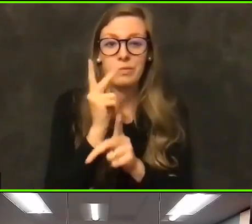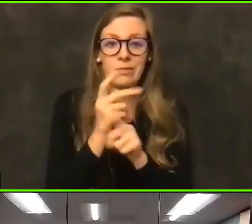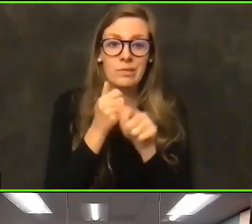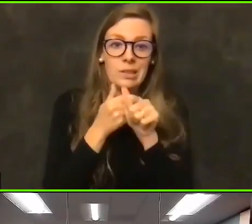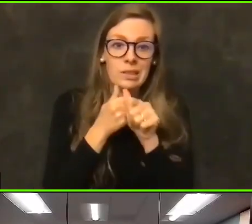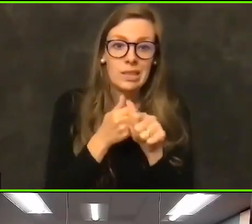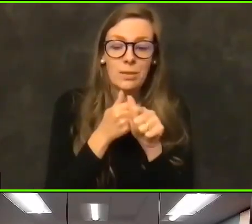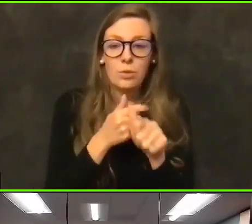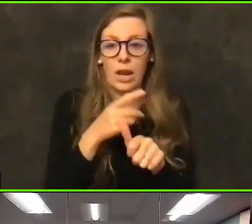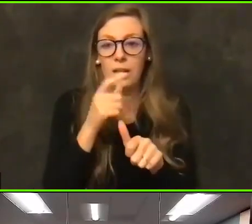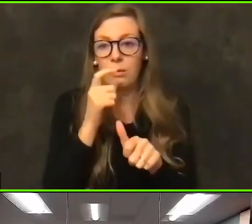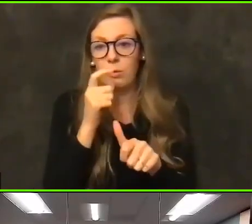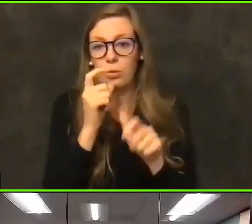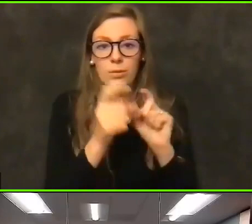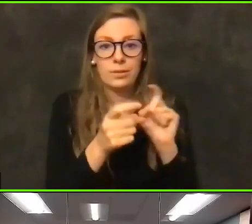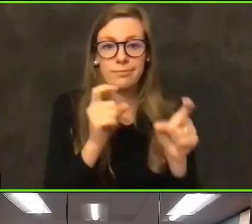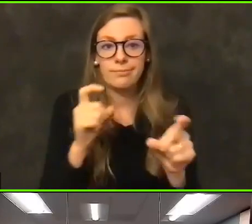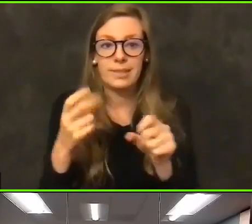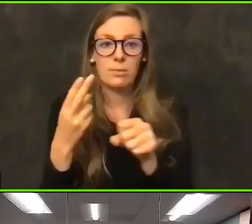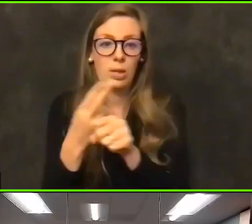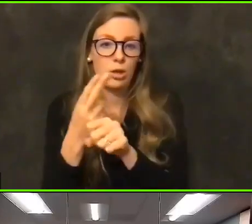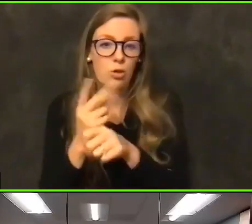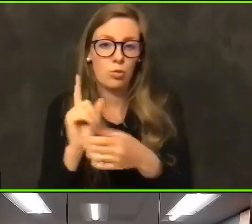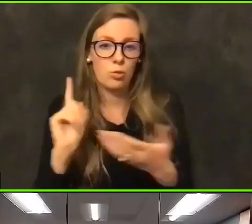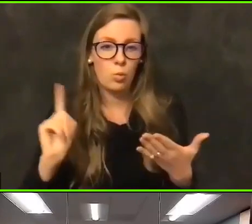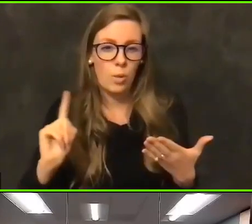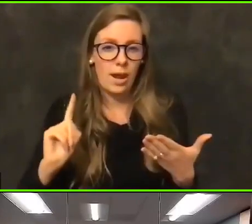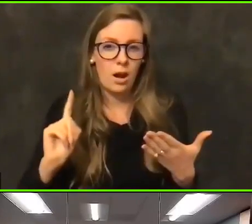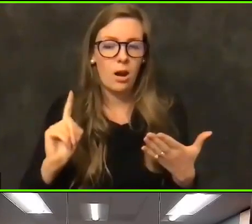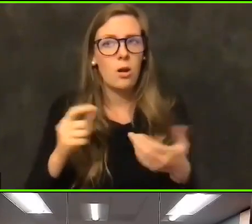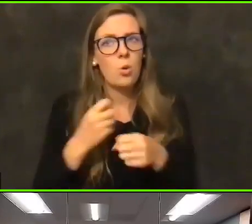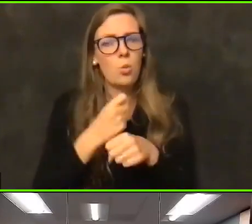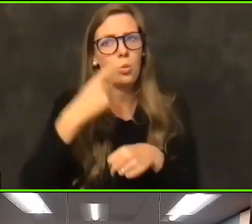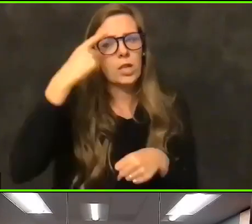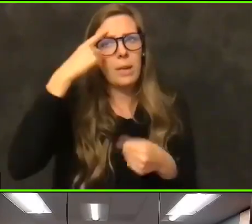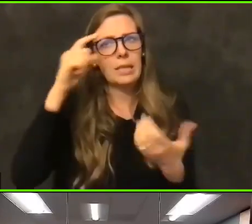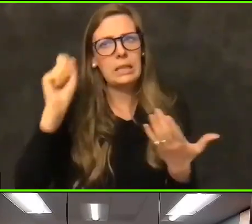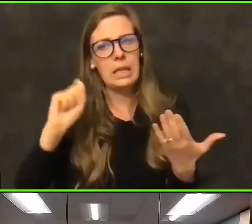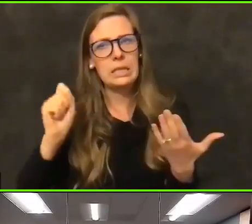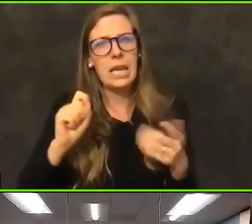who's allocation is getting used where, which makes sense to me, but I'm not sure